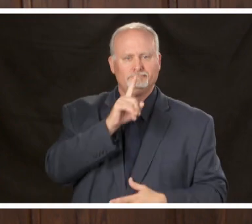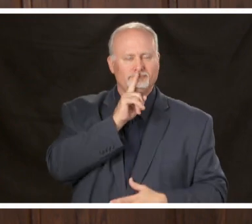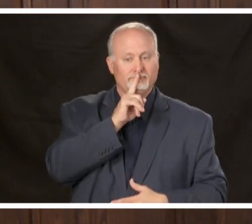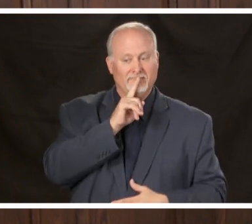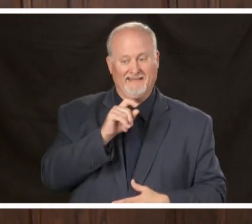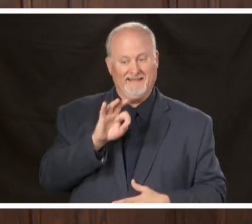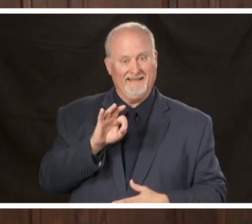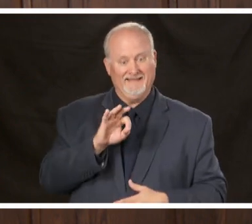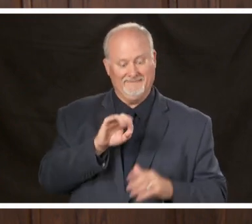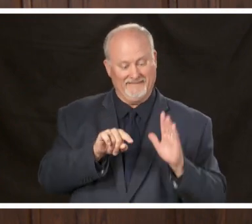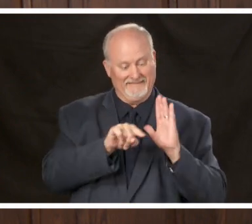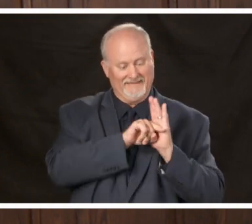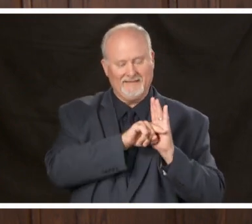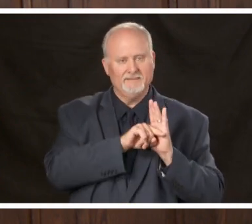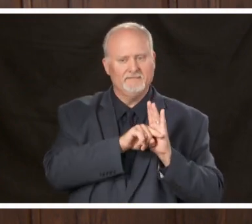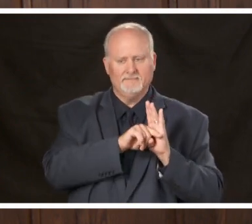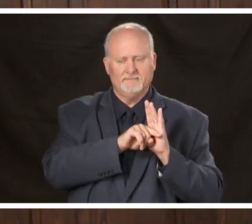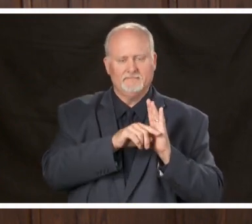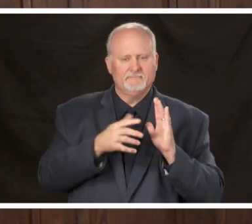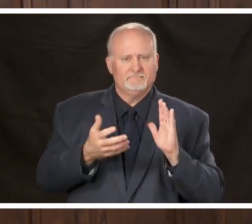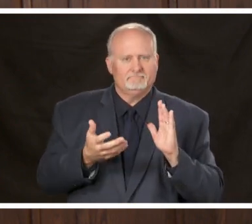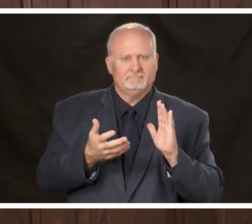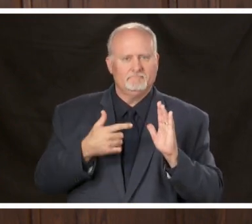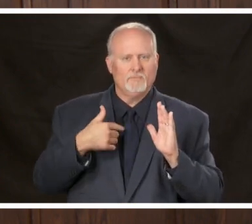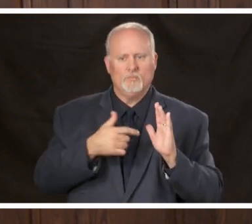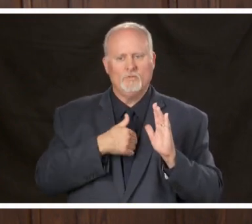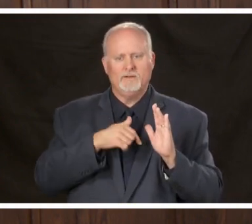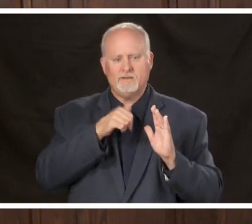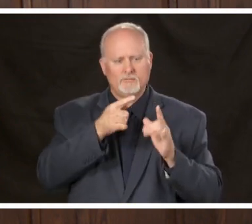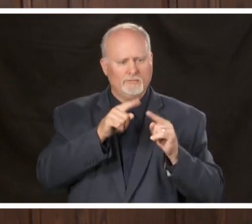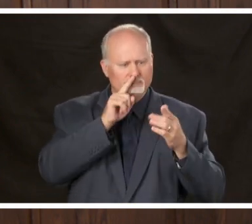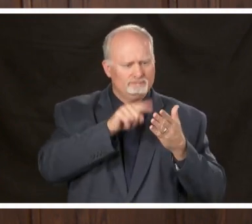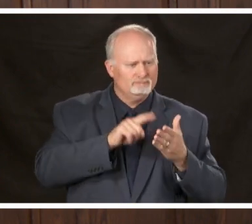we're not going to spend all of our time just trying to track down the race or